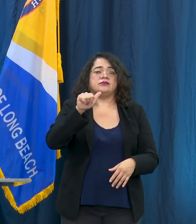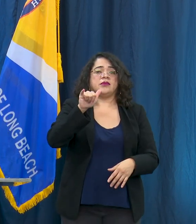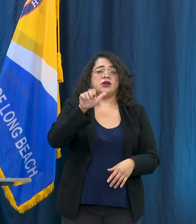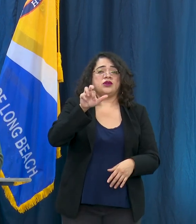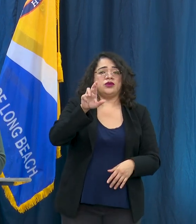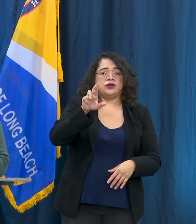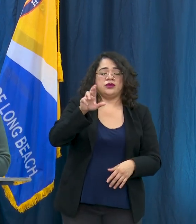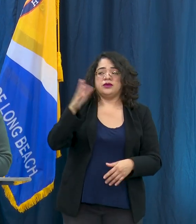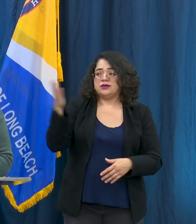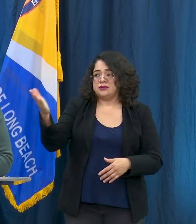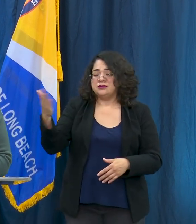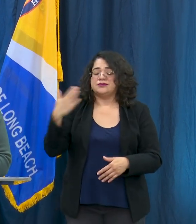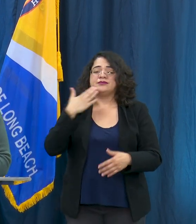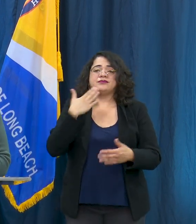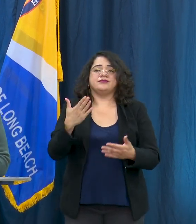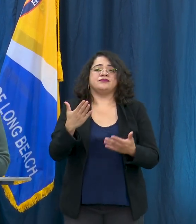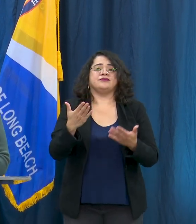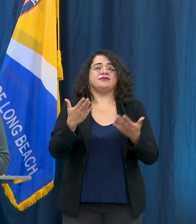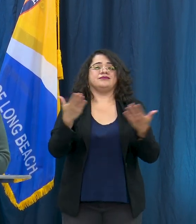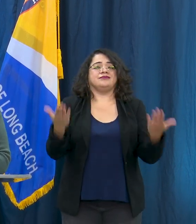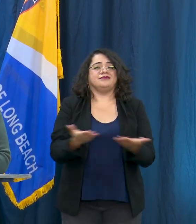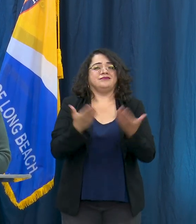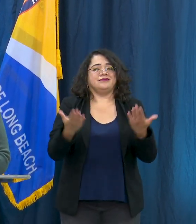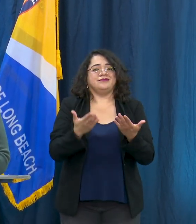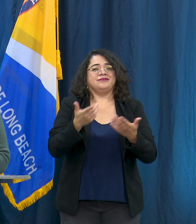estar con nosotros este viernes Feliz viernes